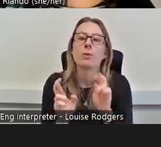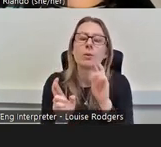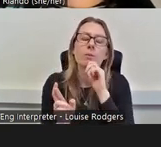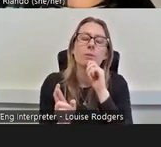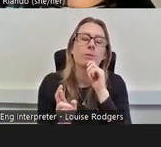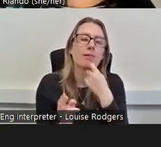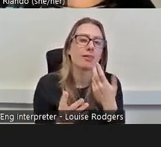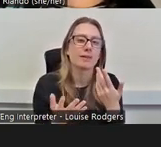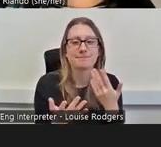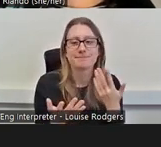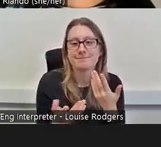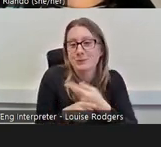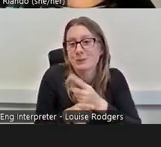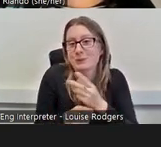speak to you soon, take care.